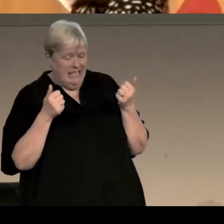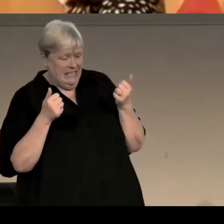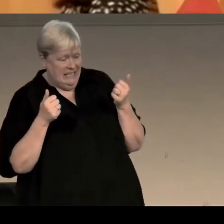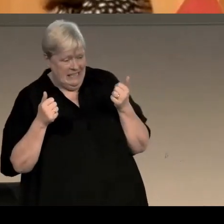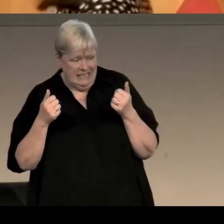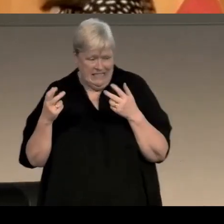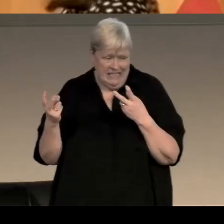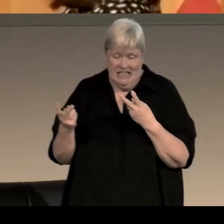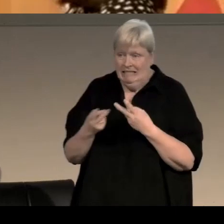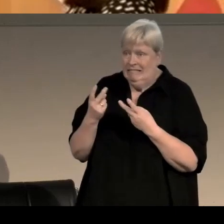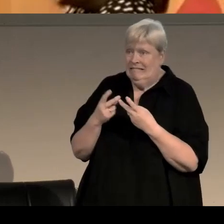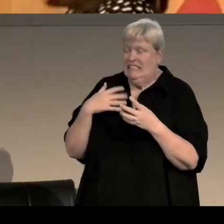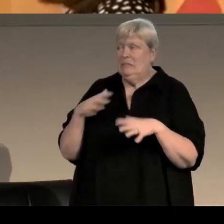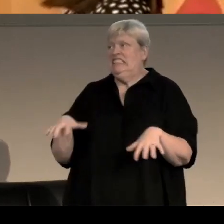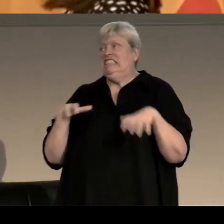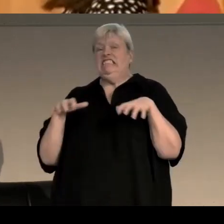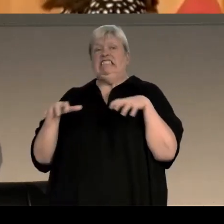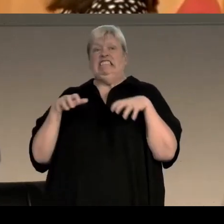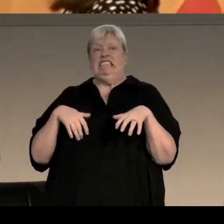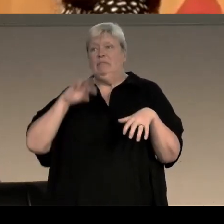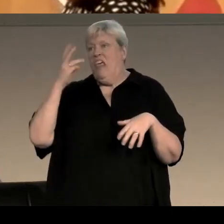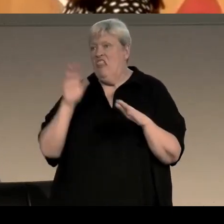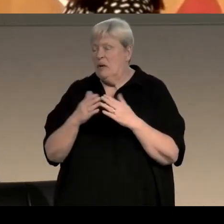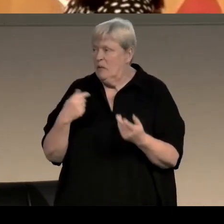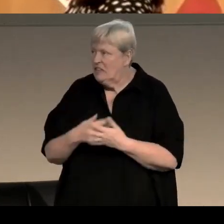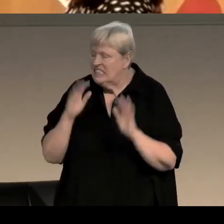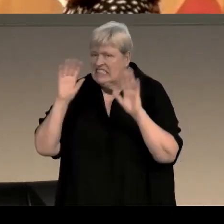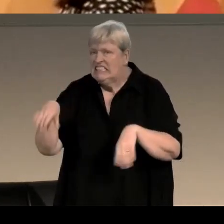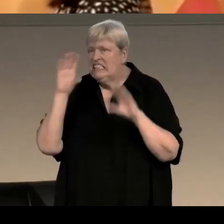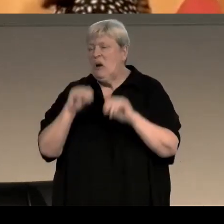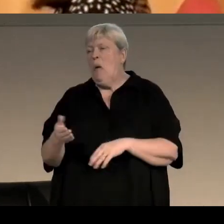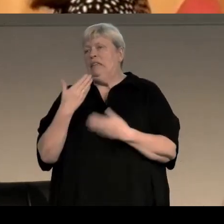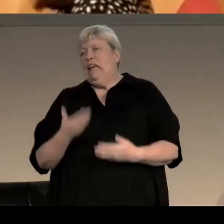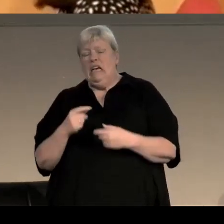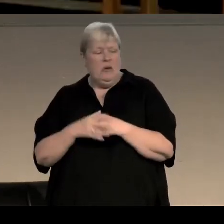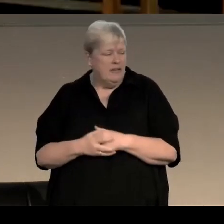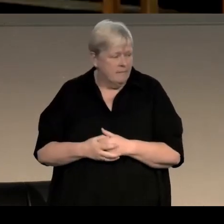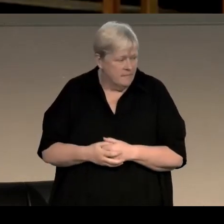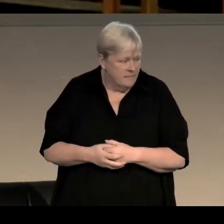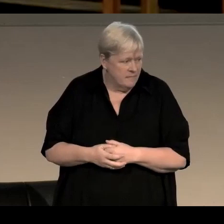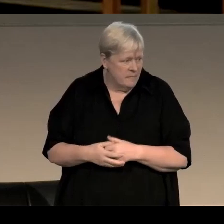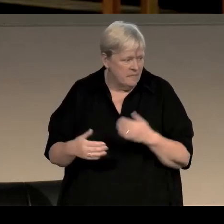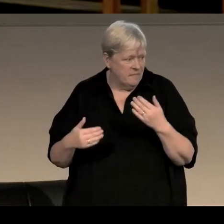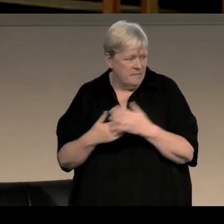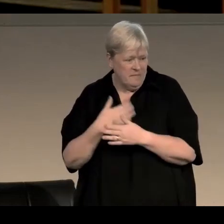Otherwise I'll be climbing the walls after the third book going "What do I do now??" SARAH: Suddenly there's a new series with a new protagonist